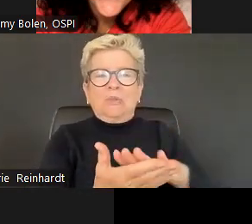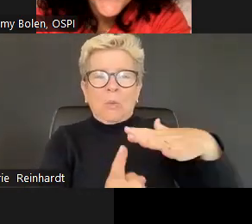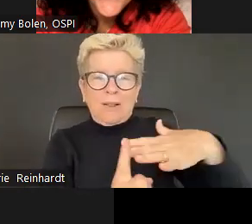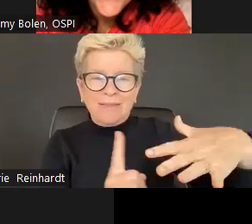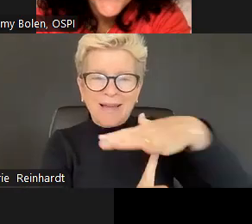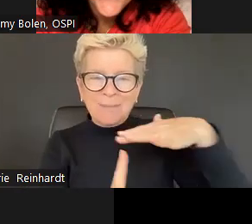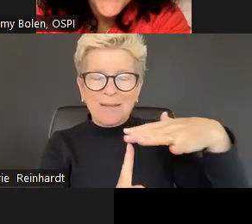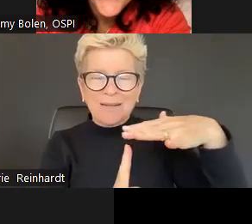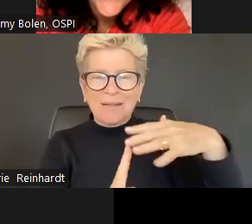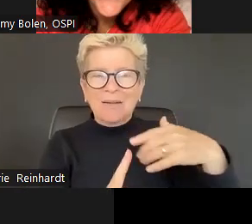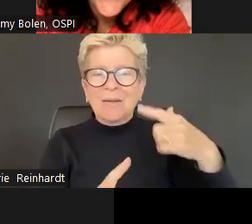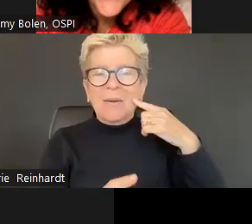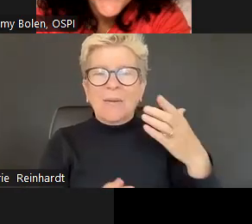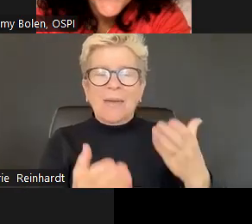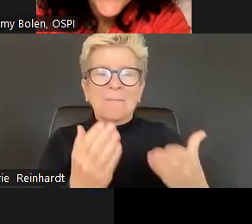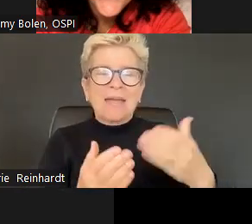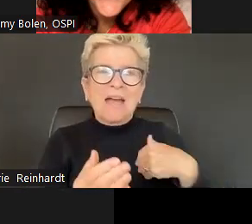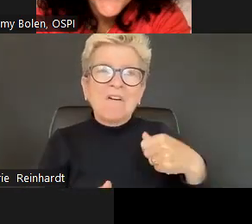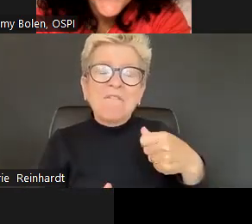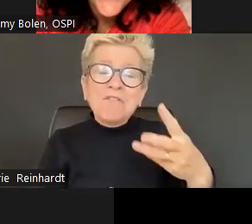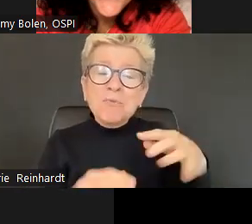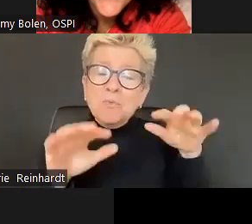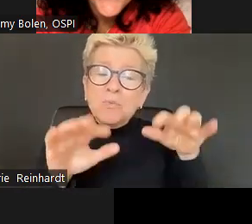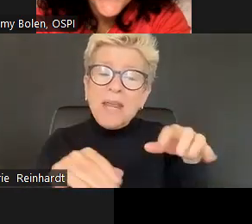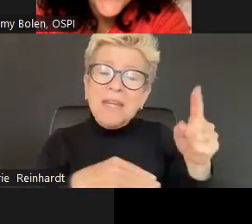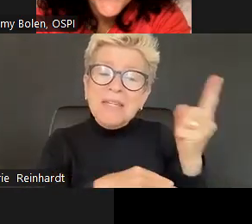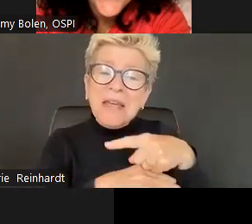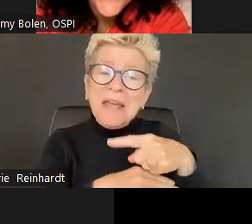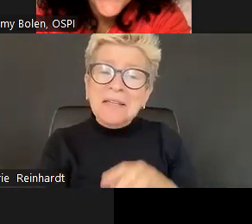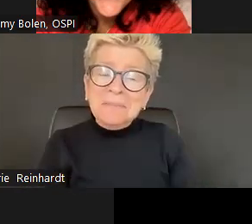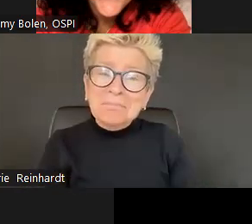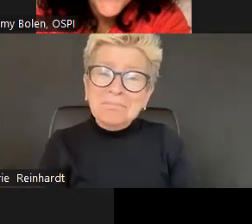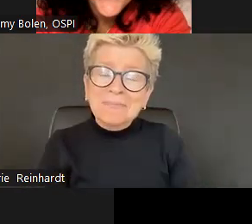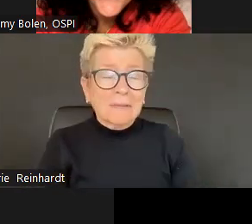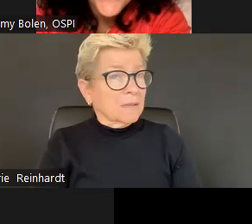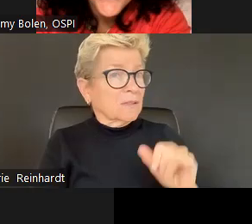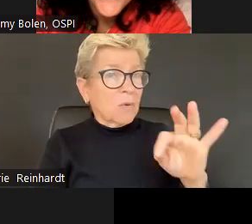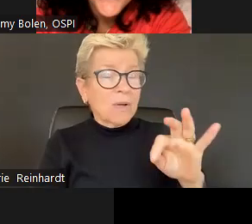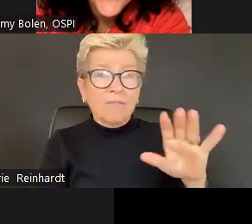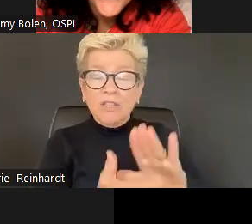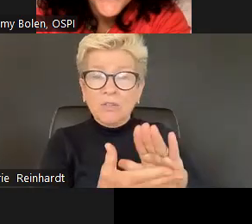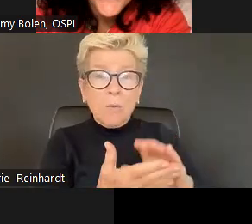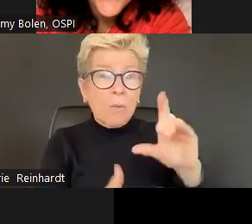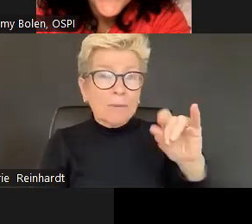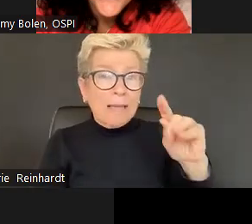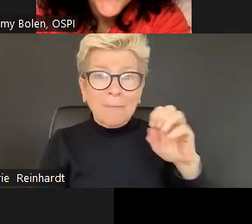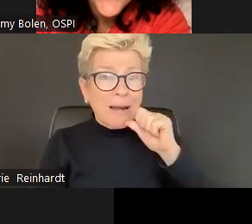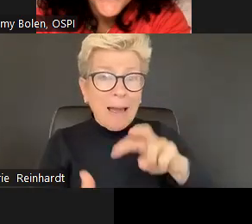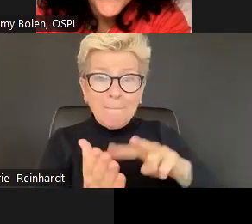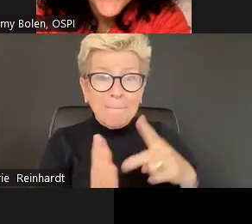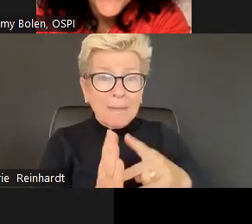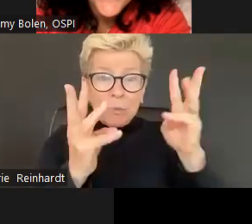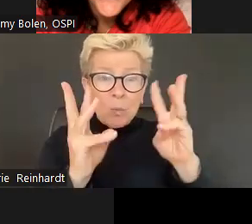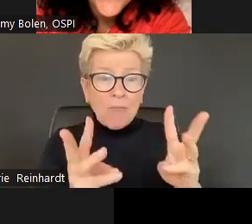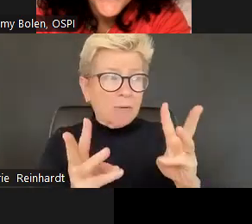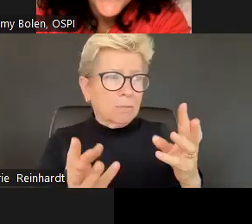School climate is not about the weather, although this is a common misconception. Although also that animation illustrates the power that sunny positive school climate can